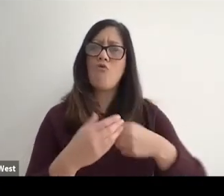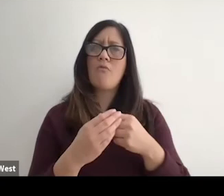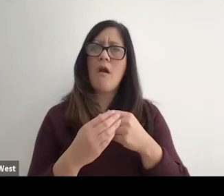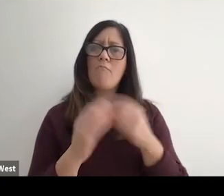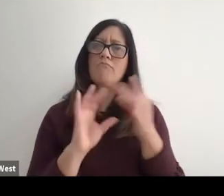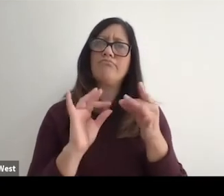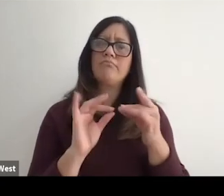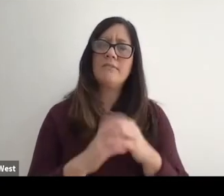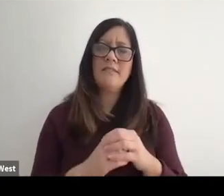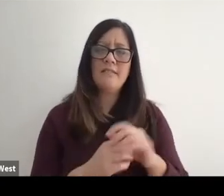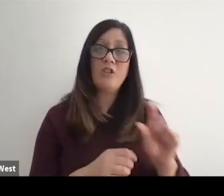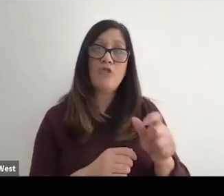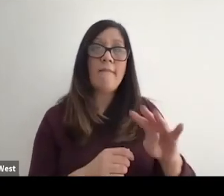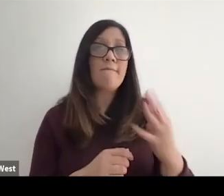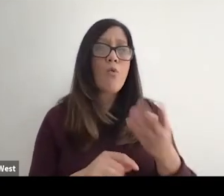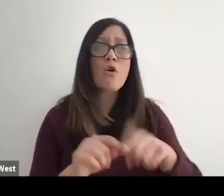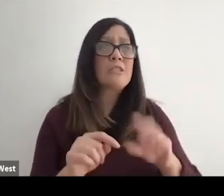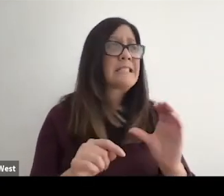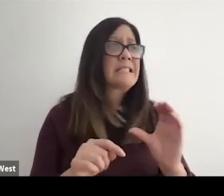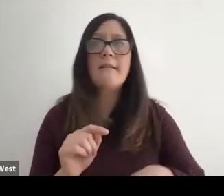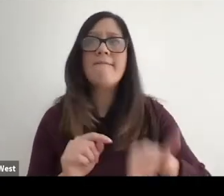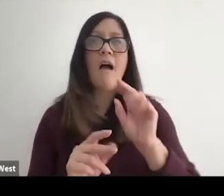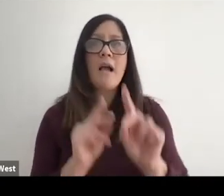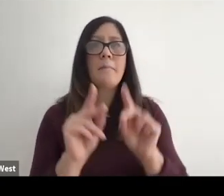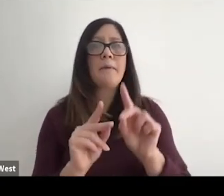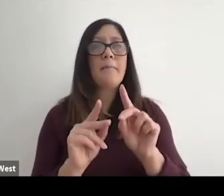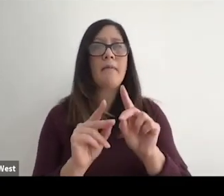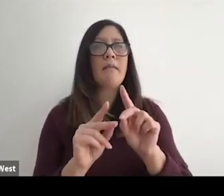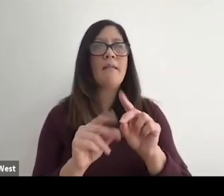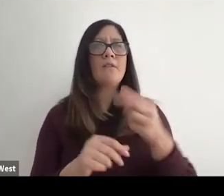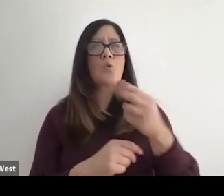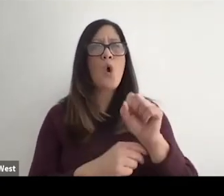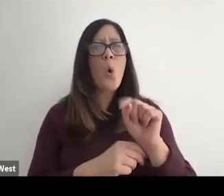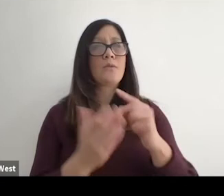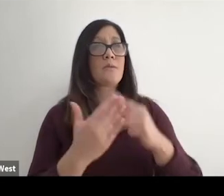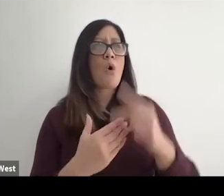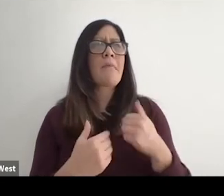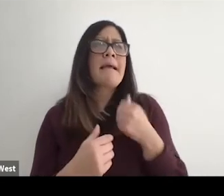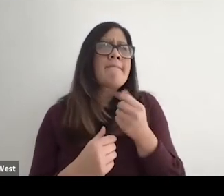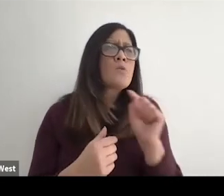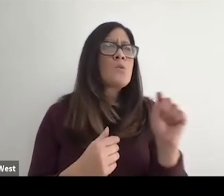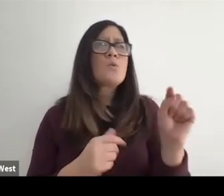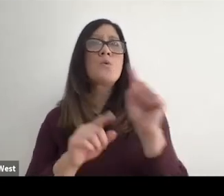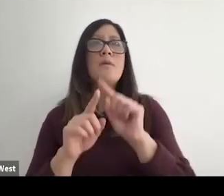The Channel 4 couldn't find the people to be the anchors in the host end at all. They had a few,